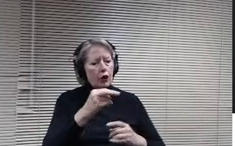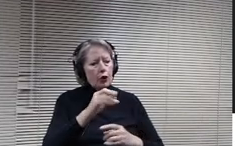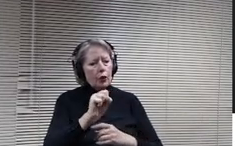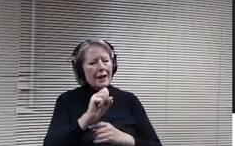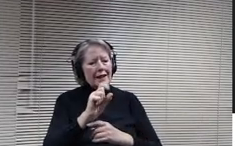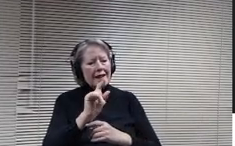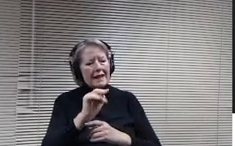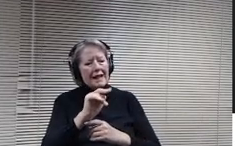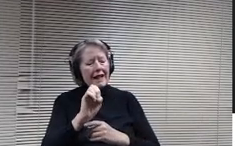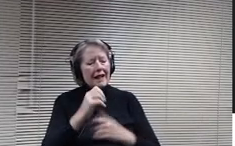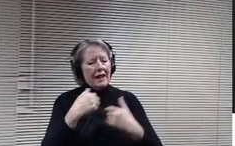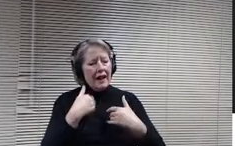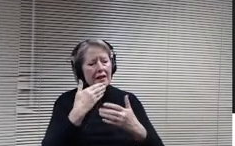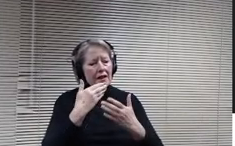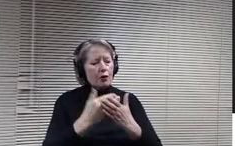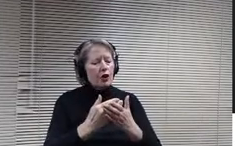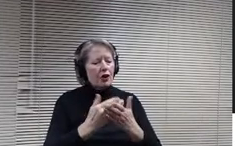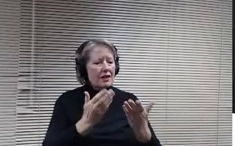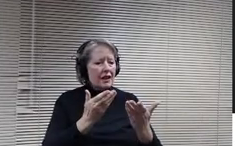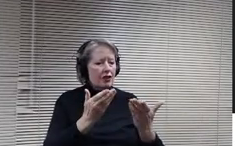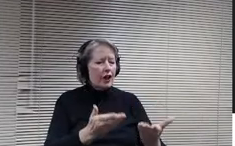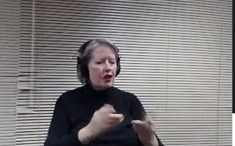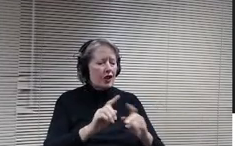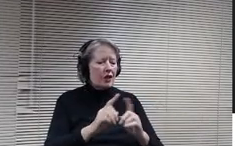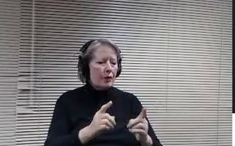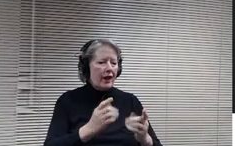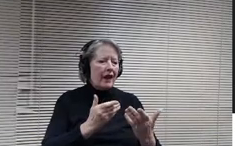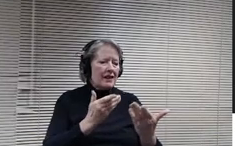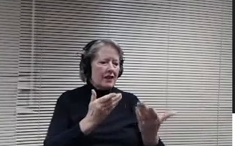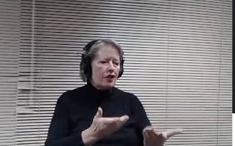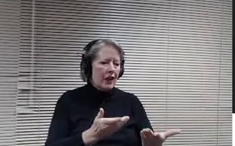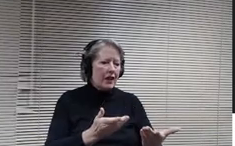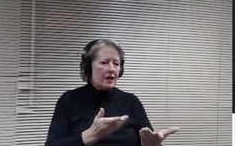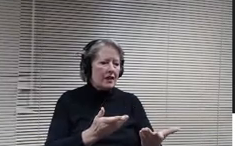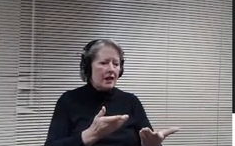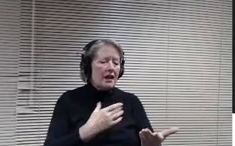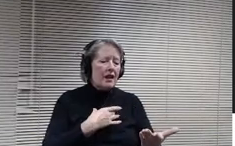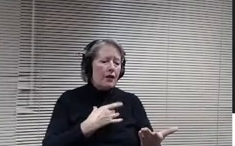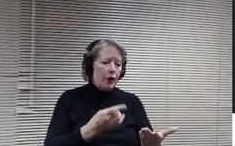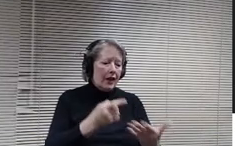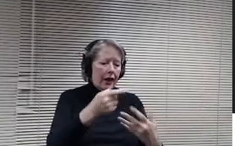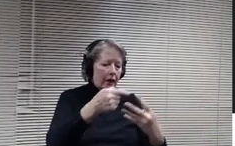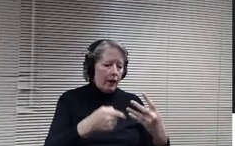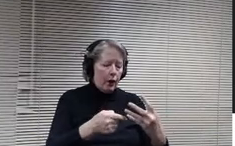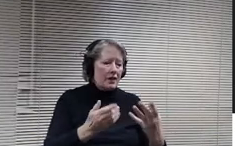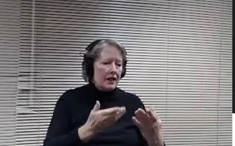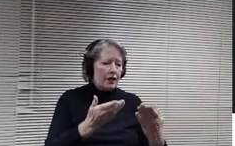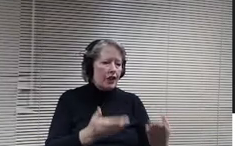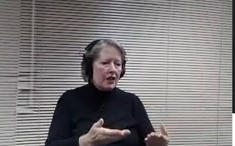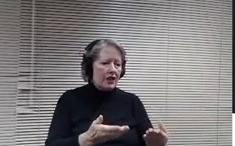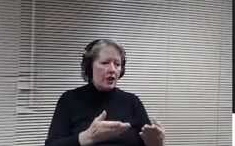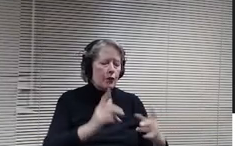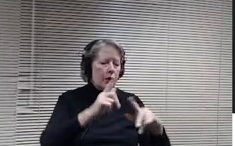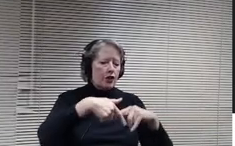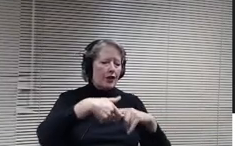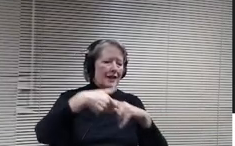suggest that we, if we like those suggestions, we ought maybe to table them and have the policy reviewed again by our